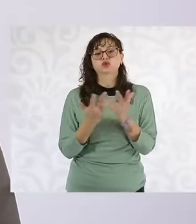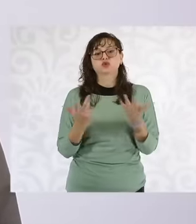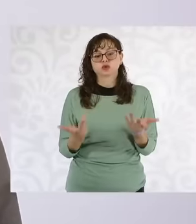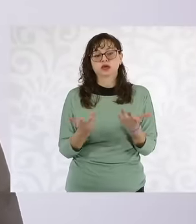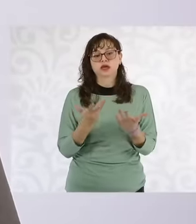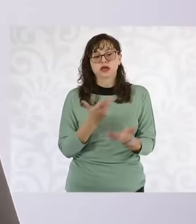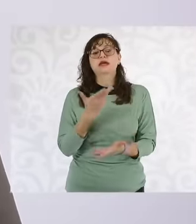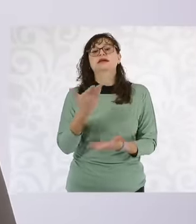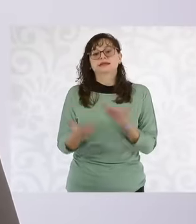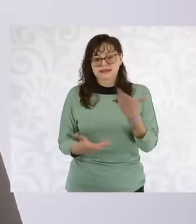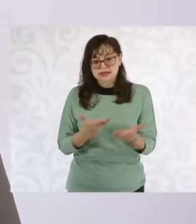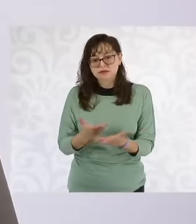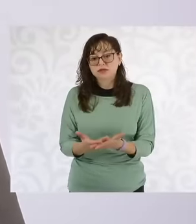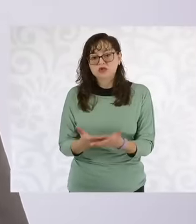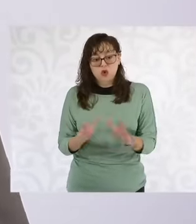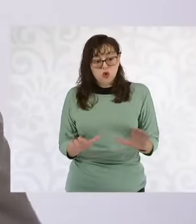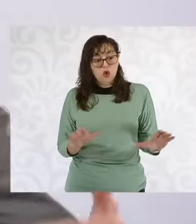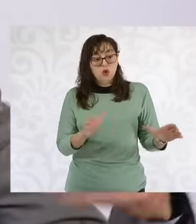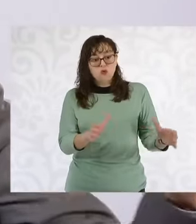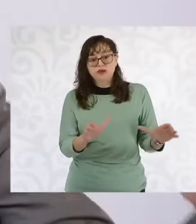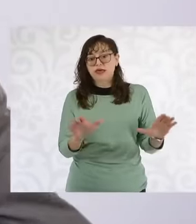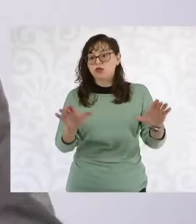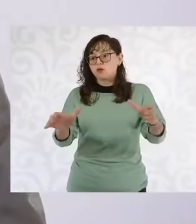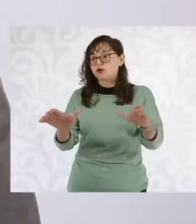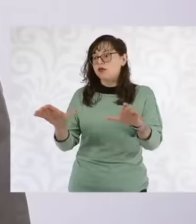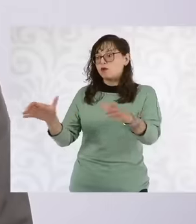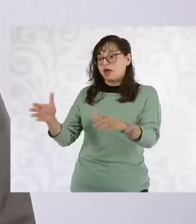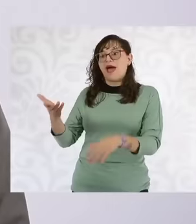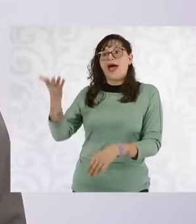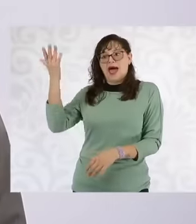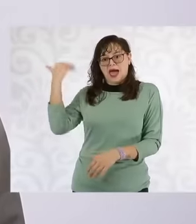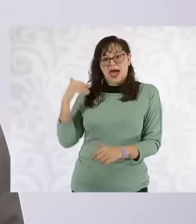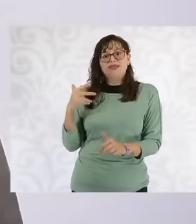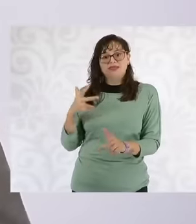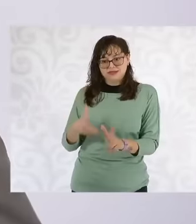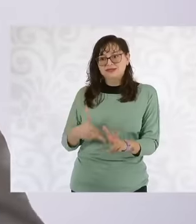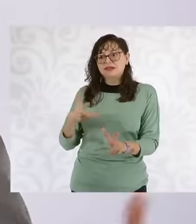of service to communities that were isolated Precisely in the privatization process